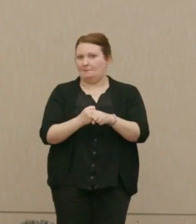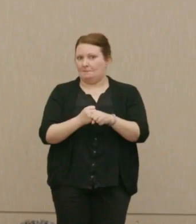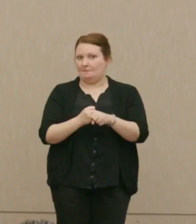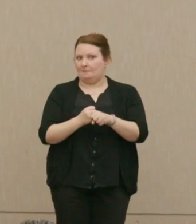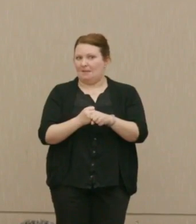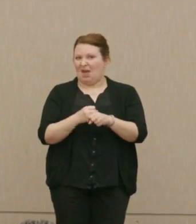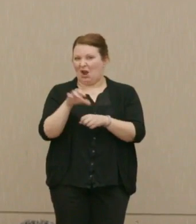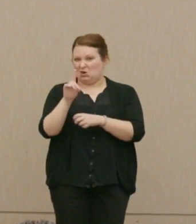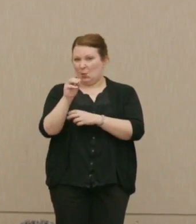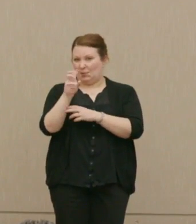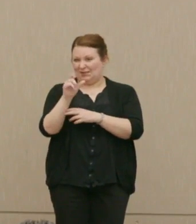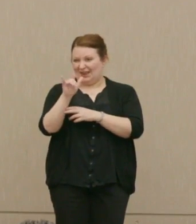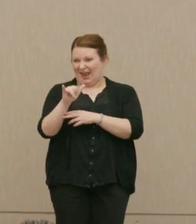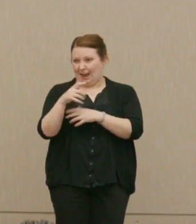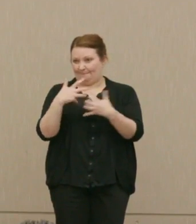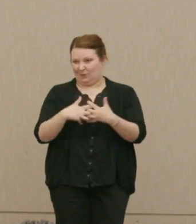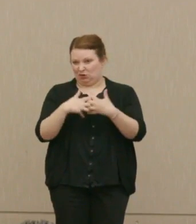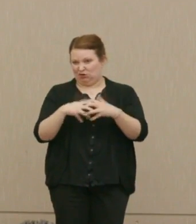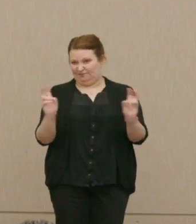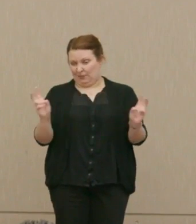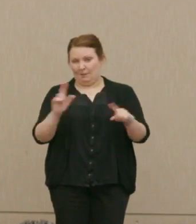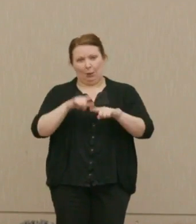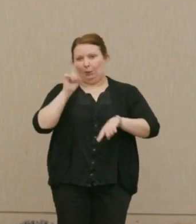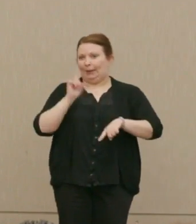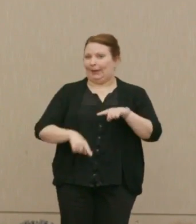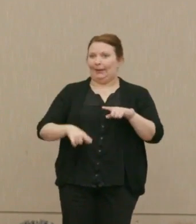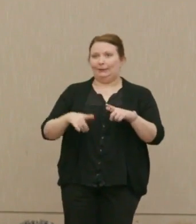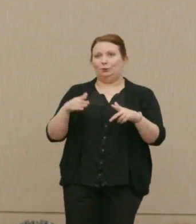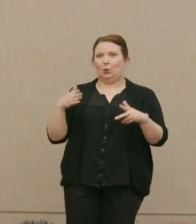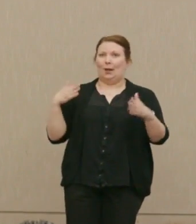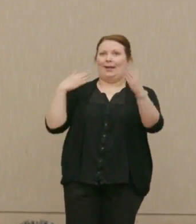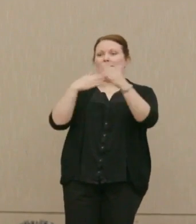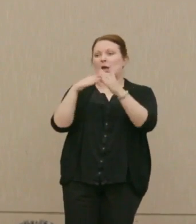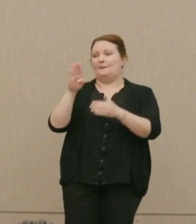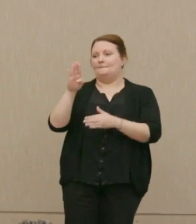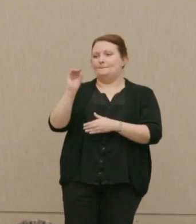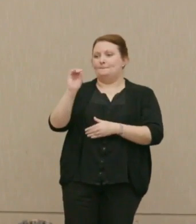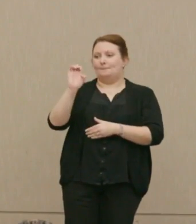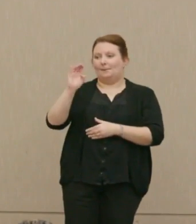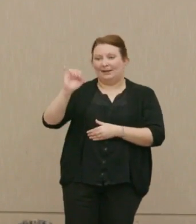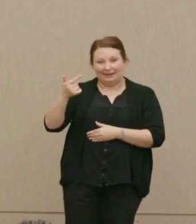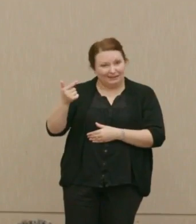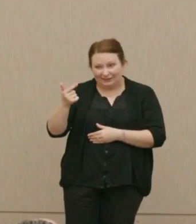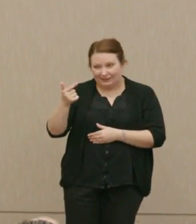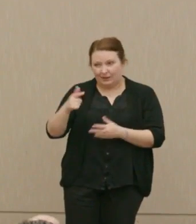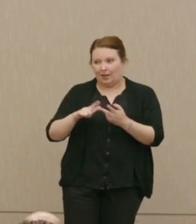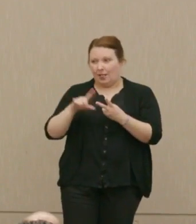But you can't go against Boeing against this, and Lockheed.